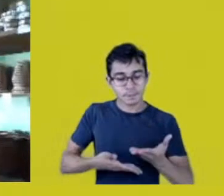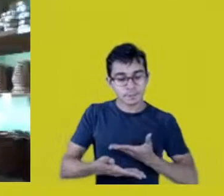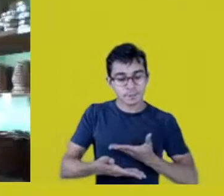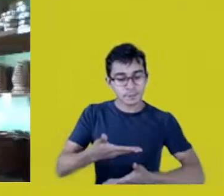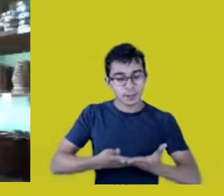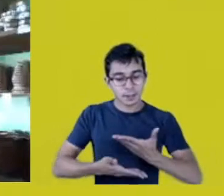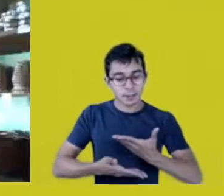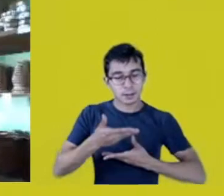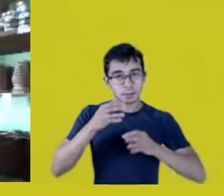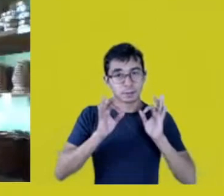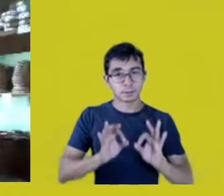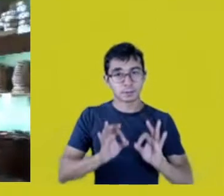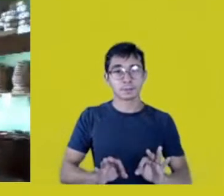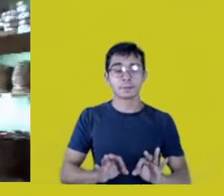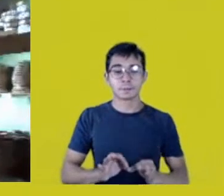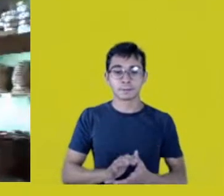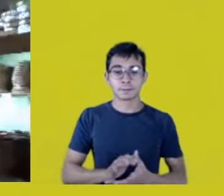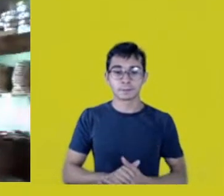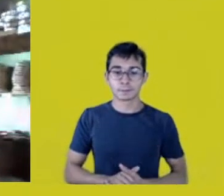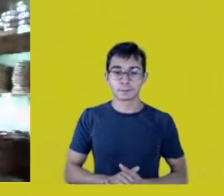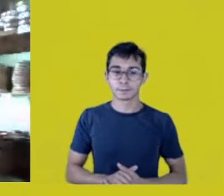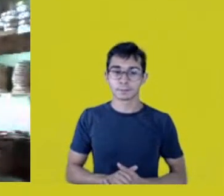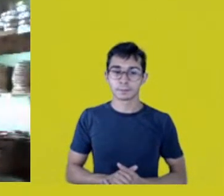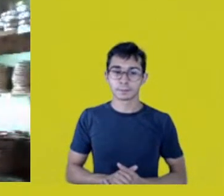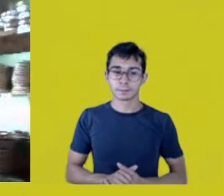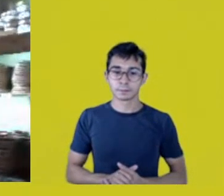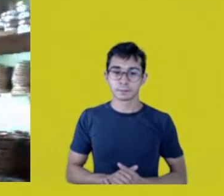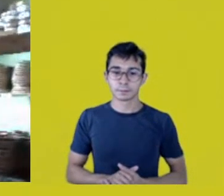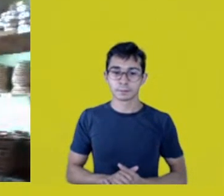There are many words, many beautiful images...